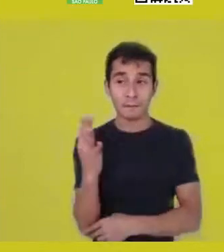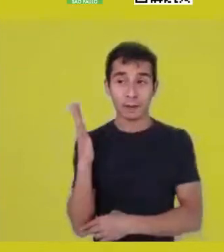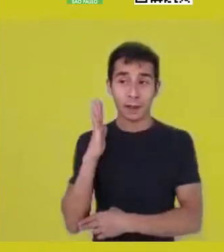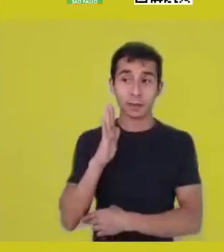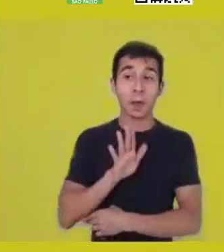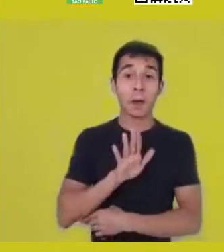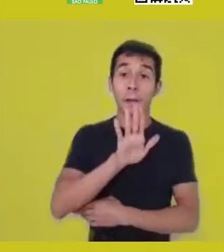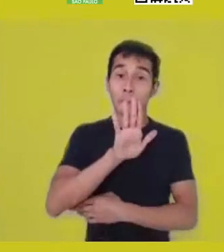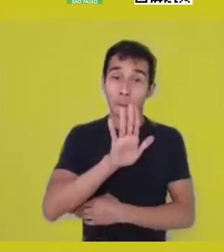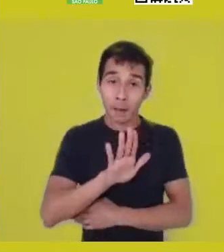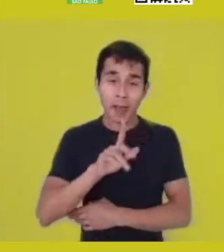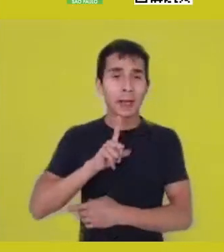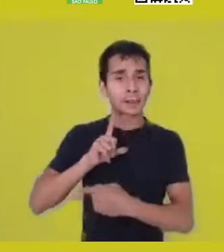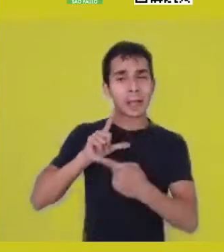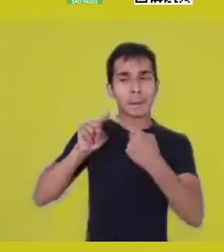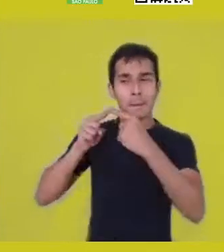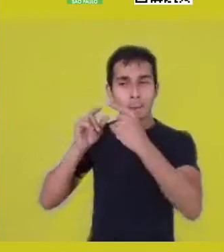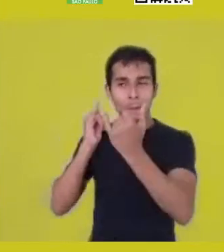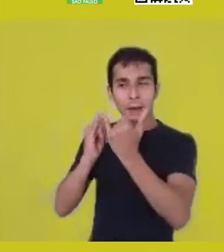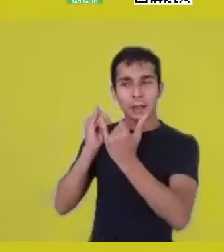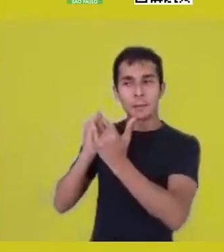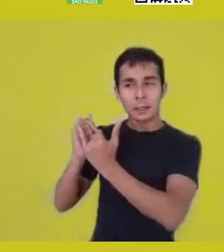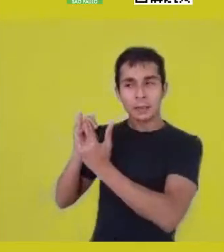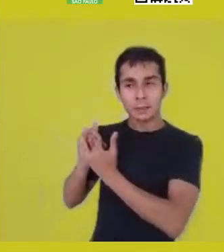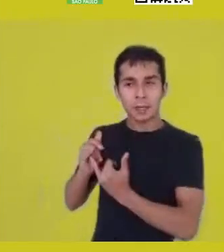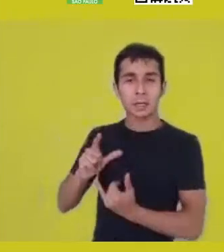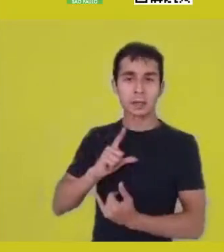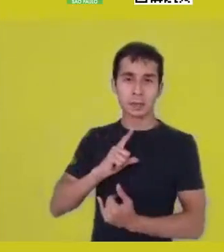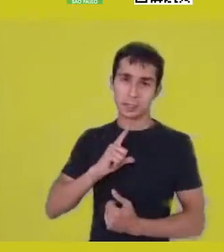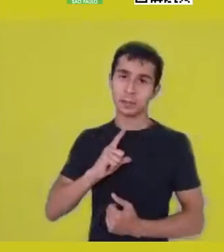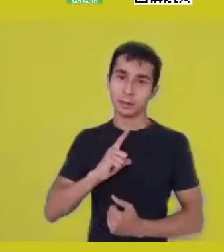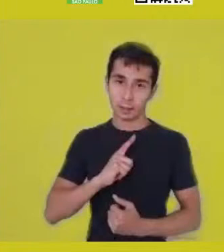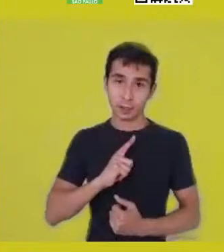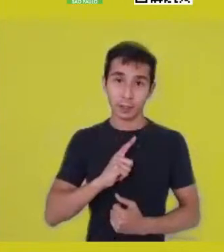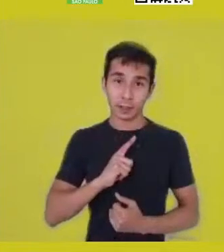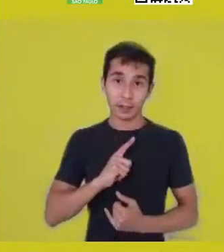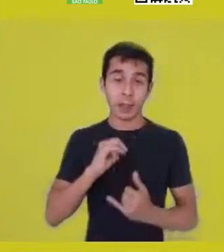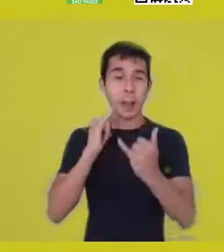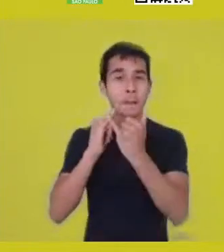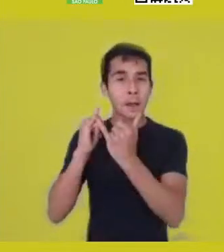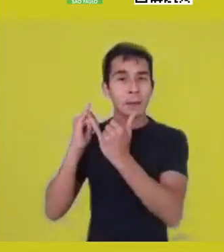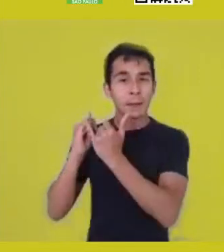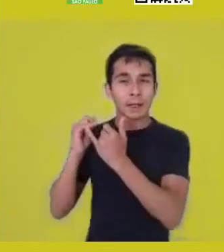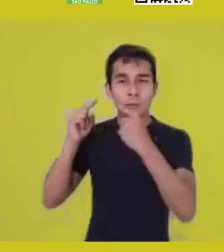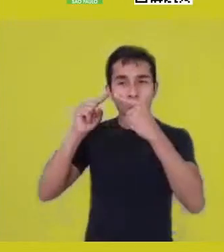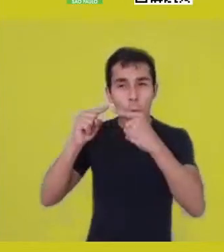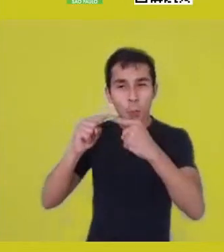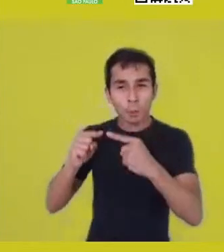and, without a doubt, this element of nature, this element of spirituality